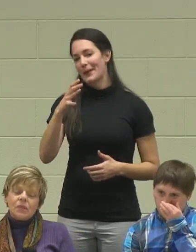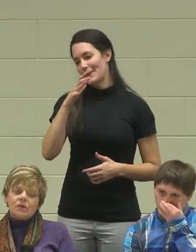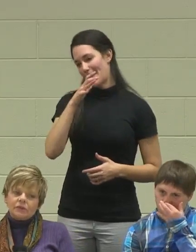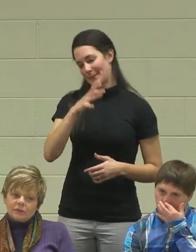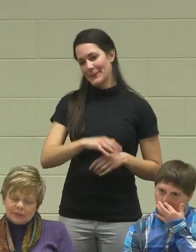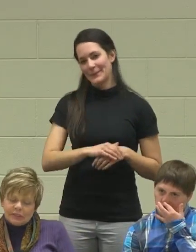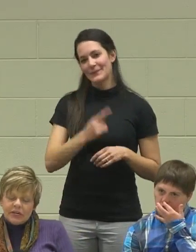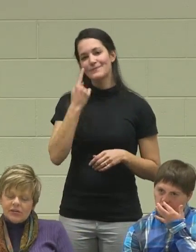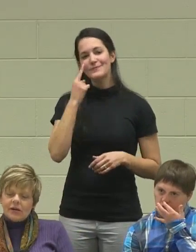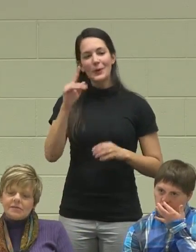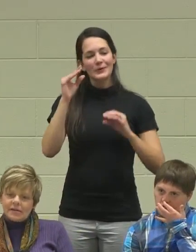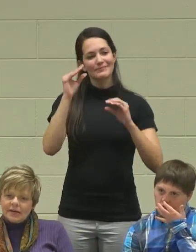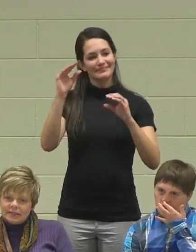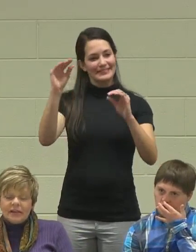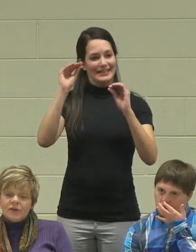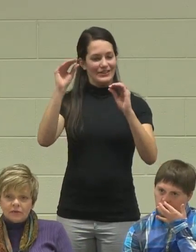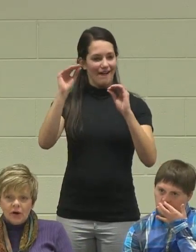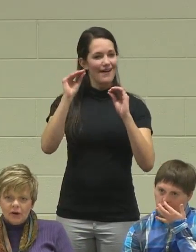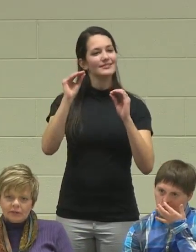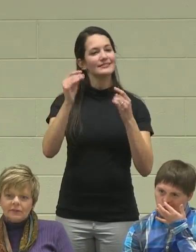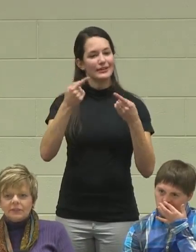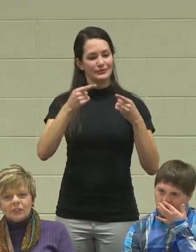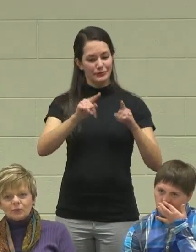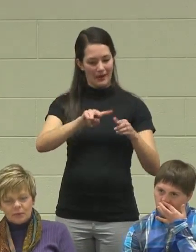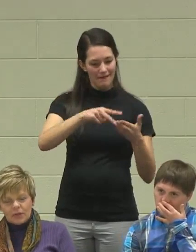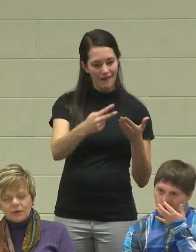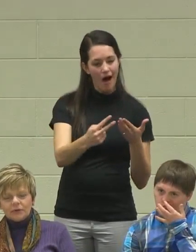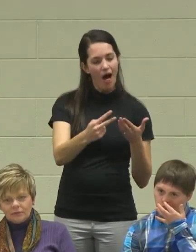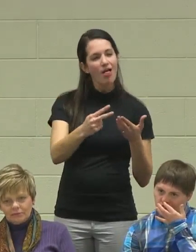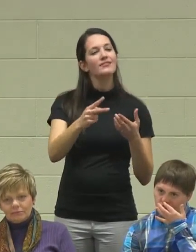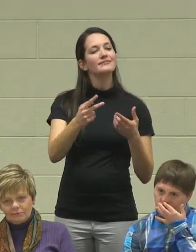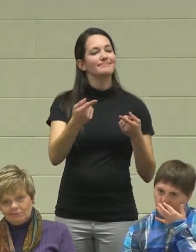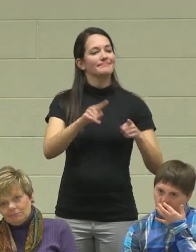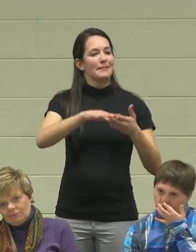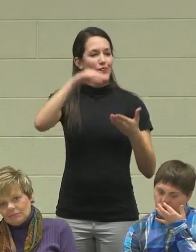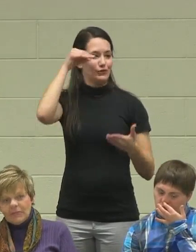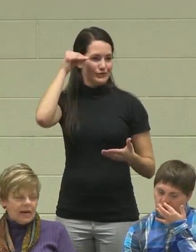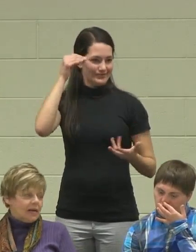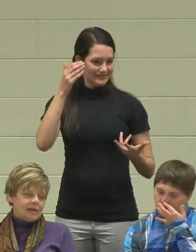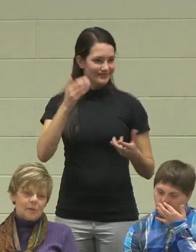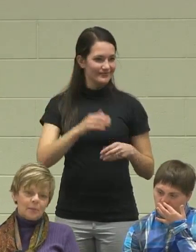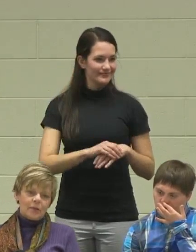for teaching us that in the fall is where we learn."